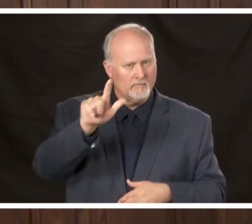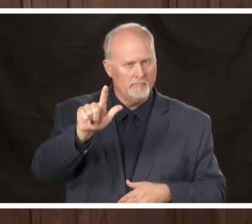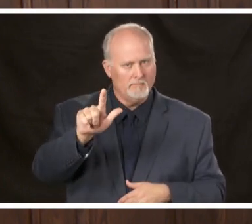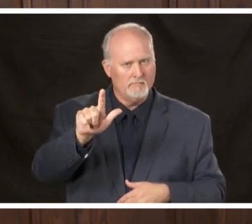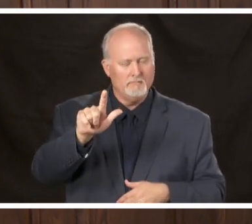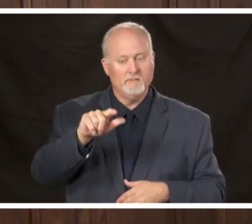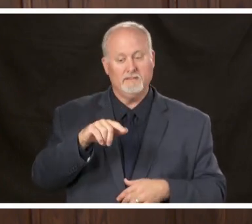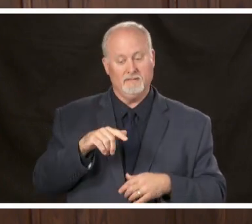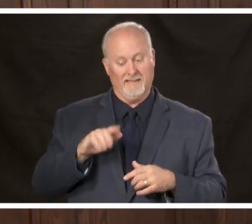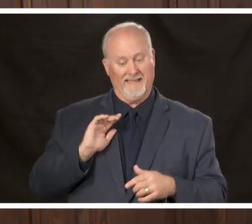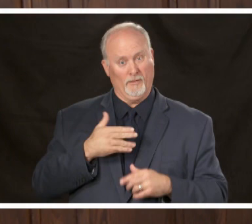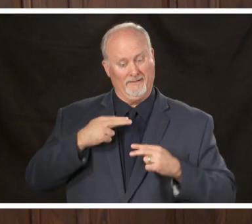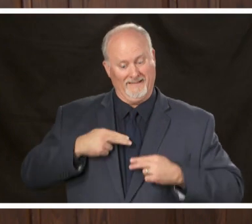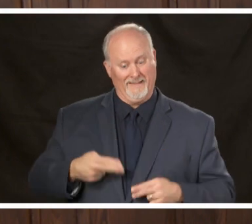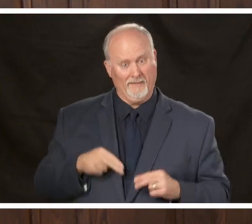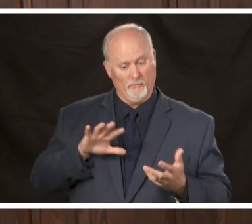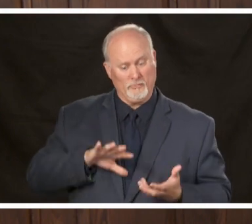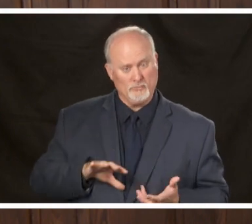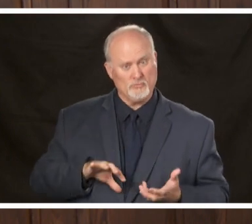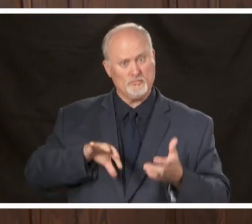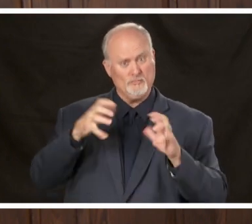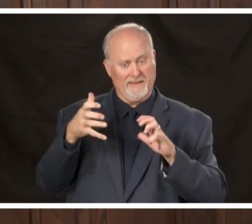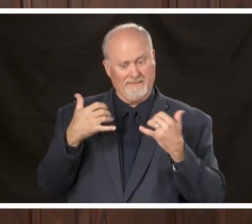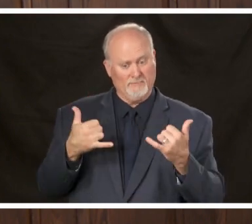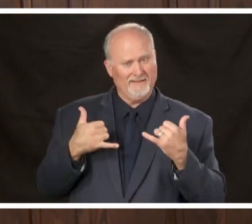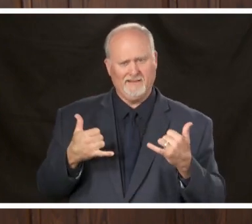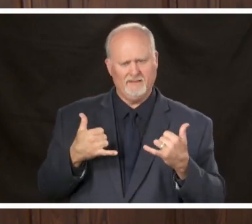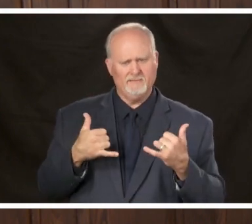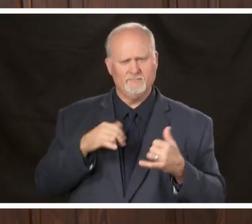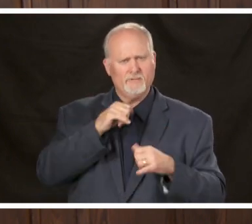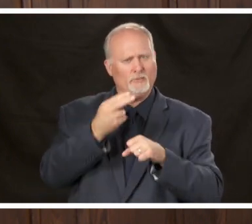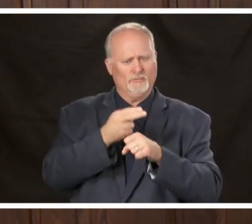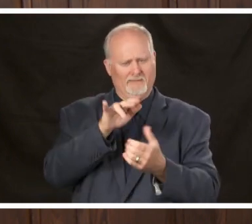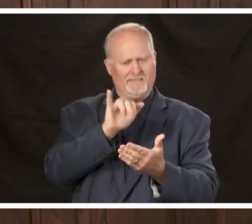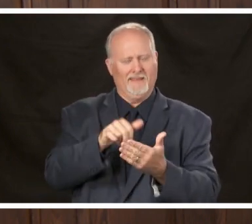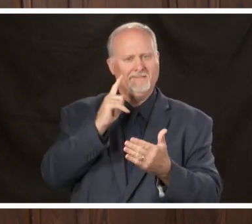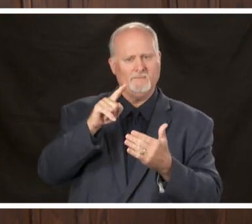of a health crisis this should not be used as a political football I like to